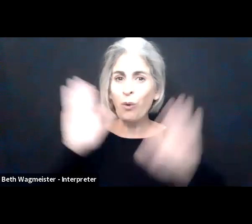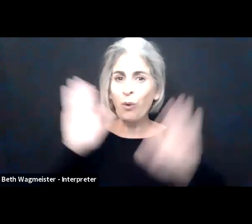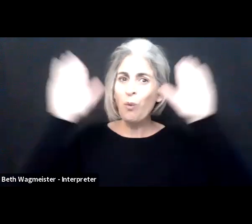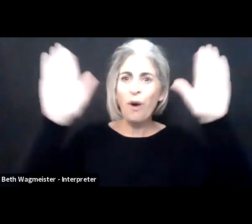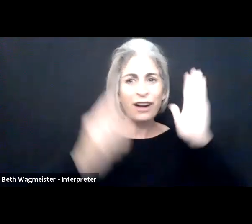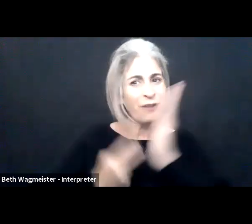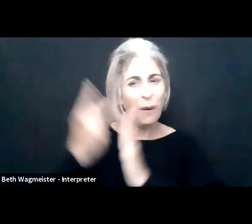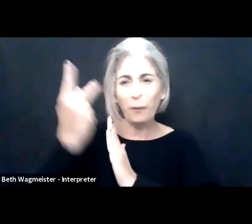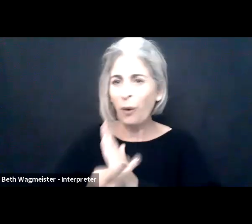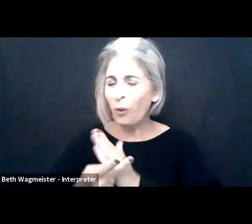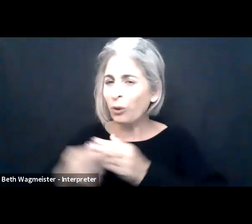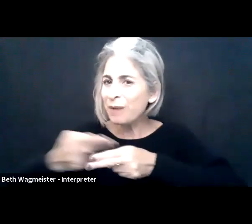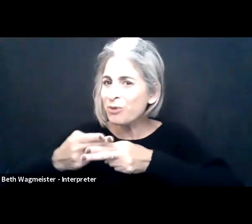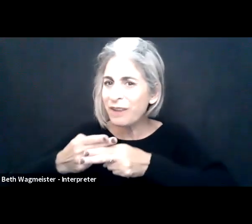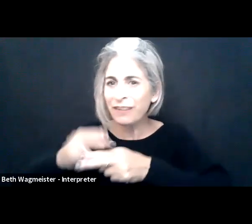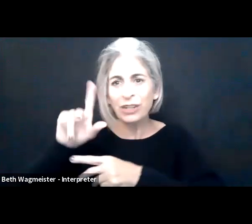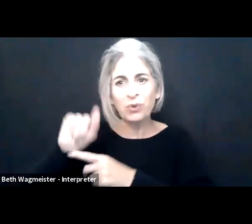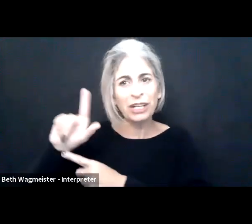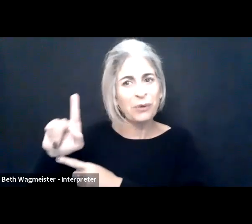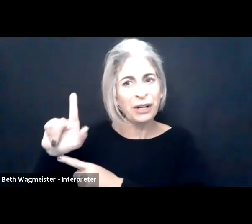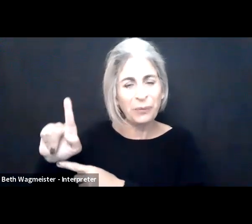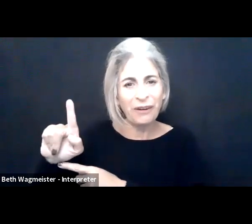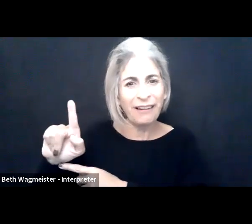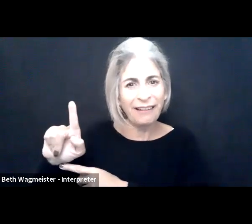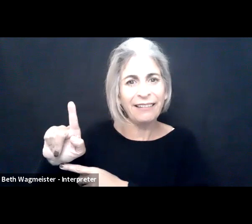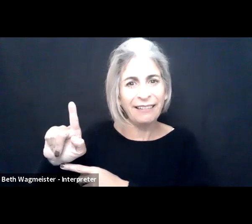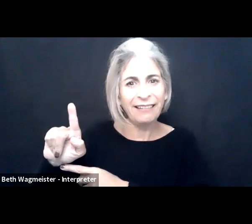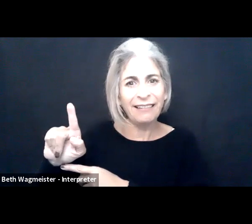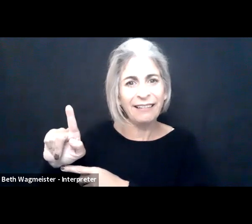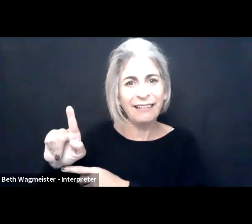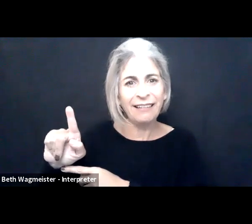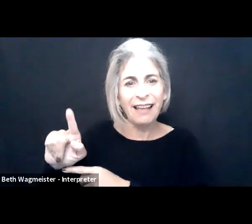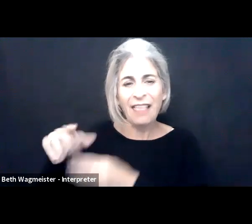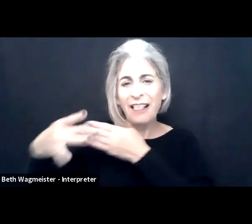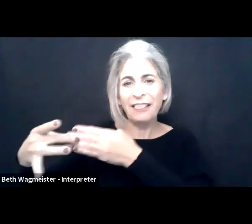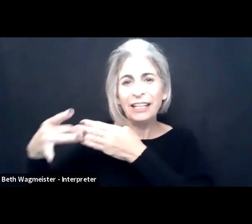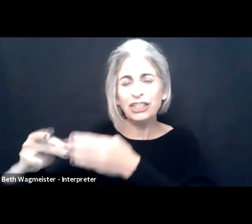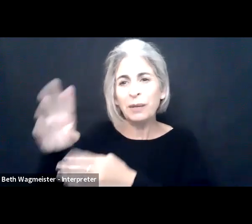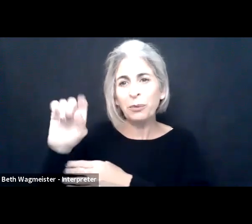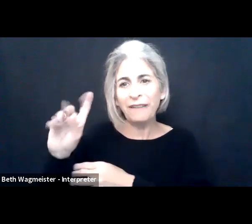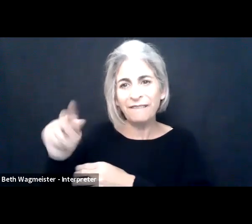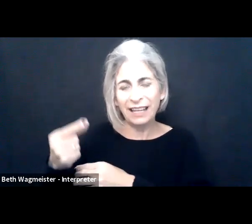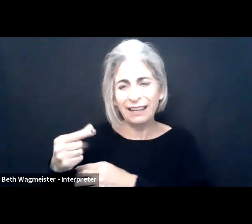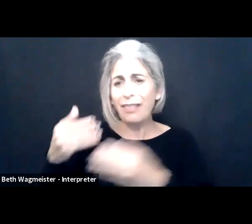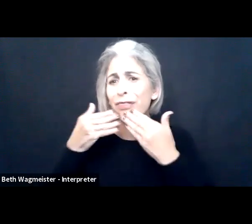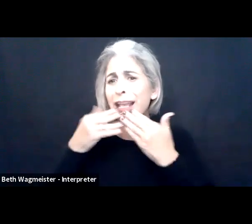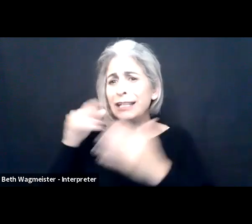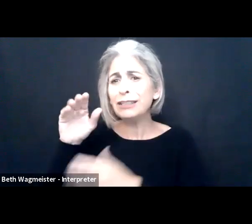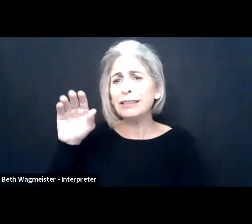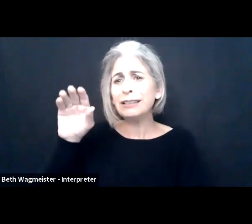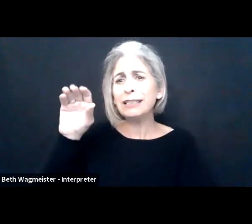I appreciate it. We have reached the end of our wonderful program, the briefing 2021 Leadership